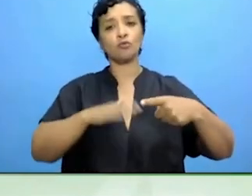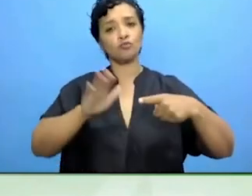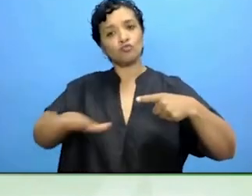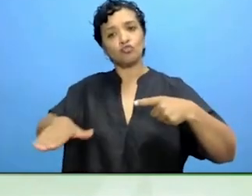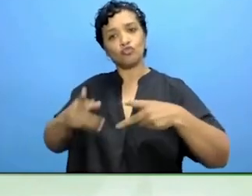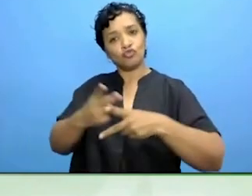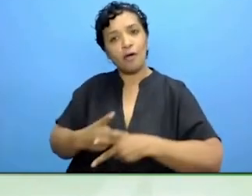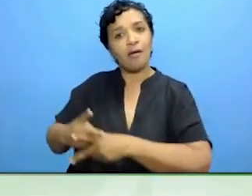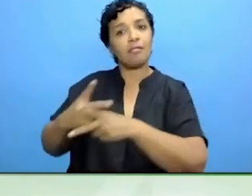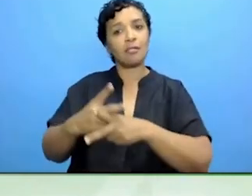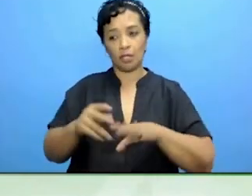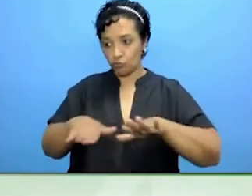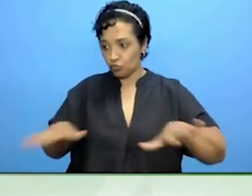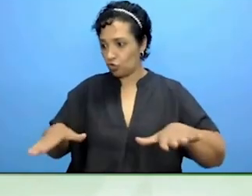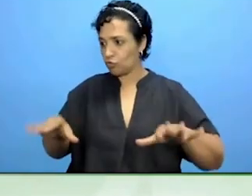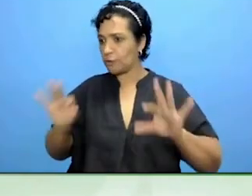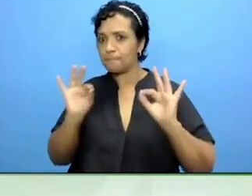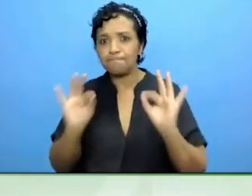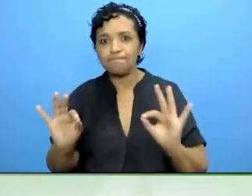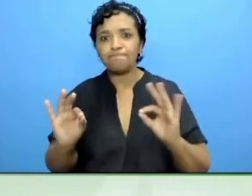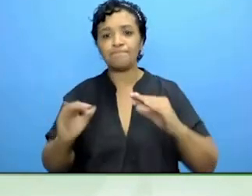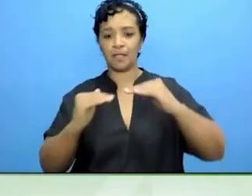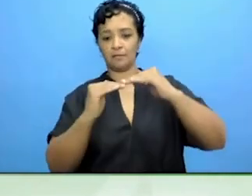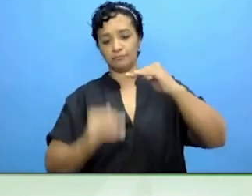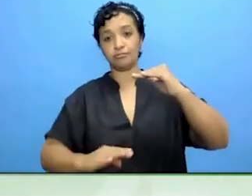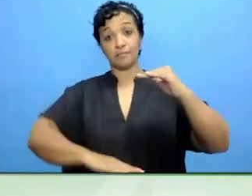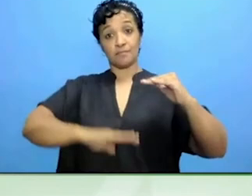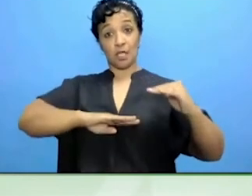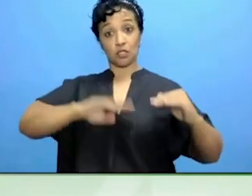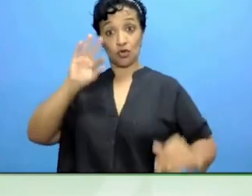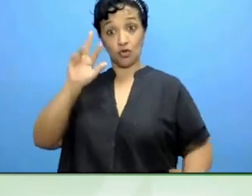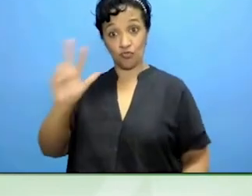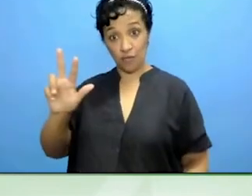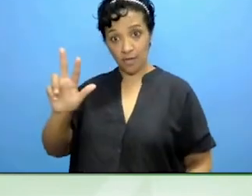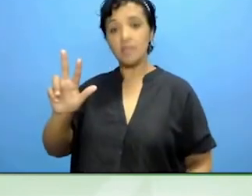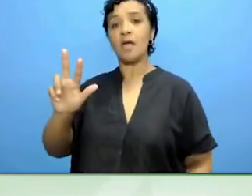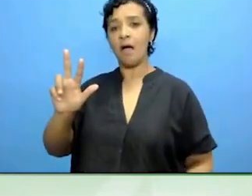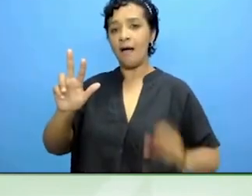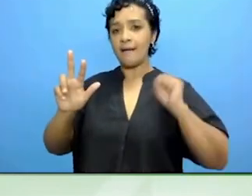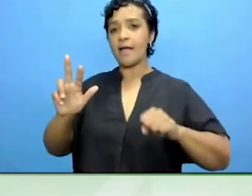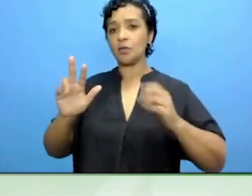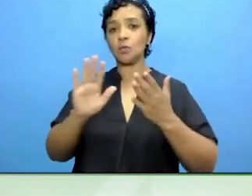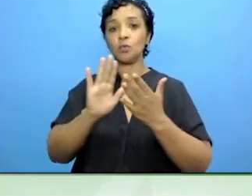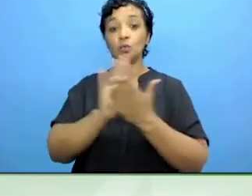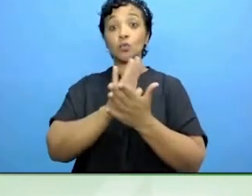children under the age of three and before they start statutory school,